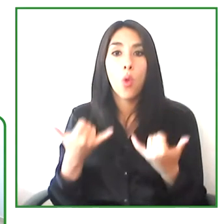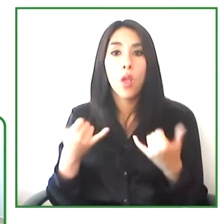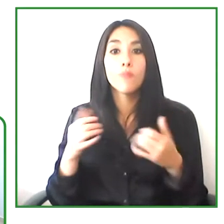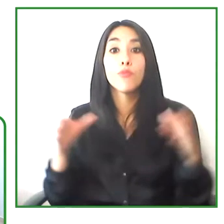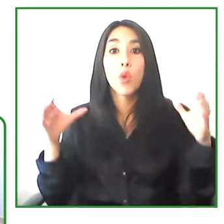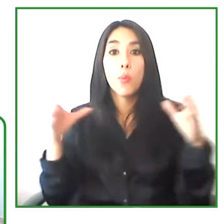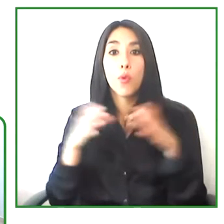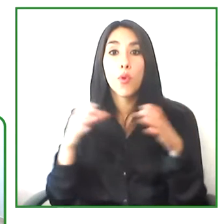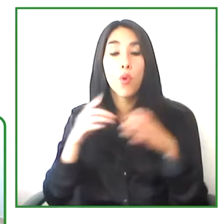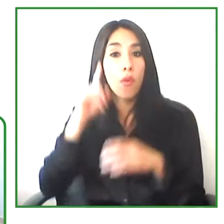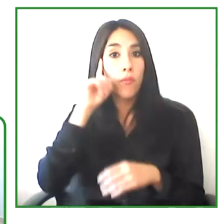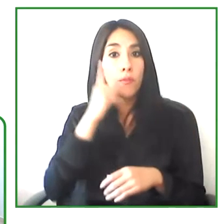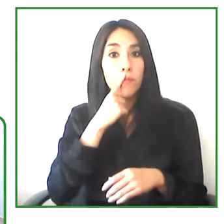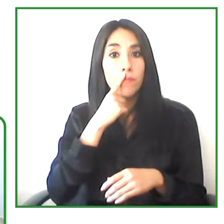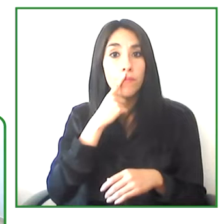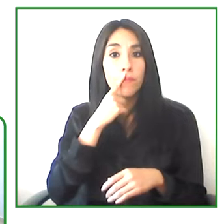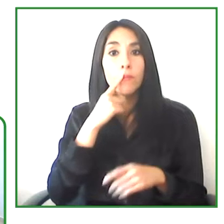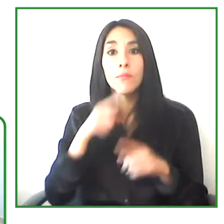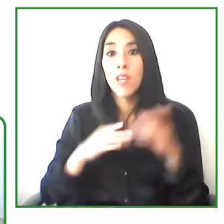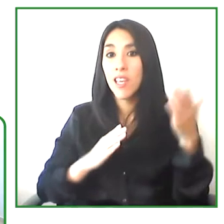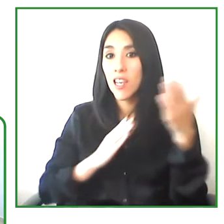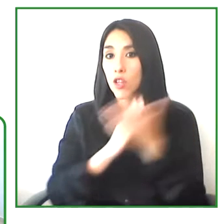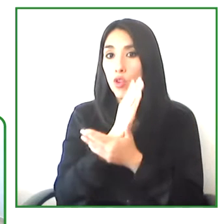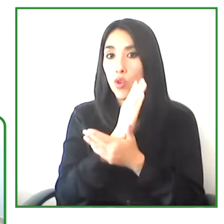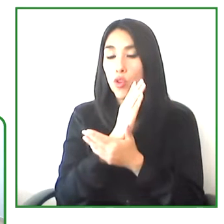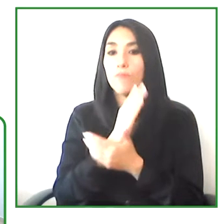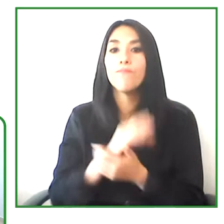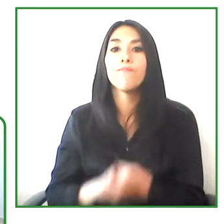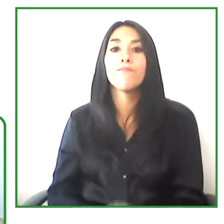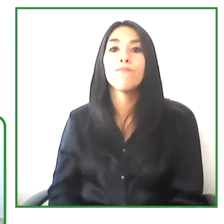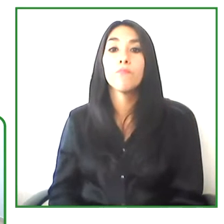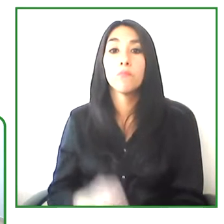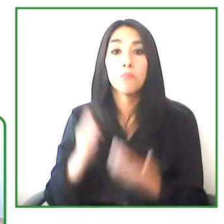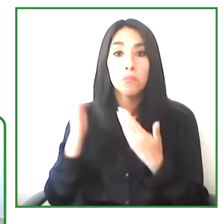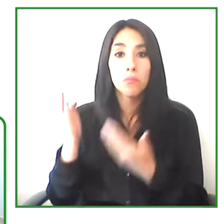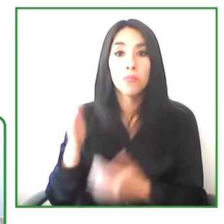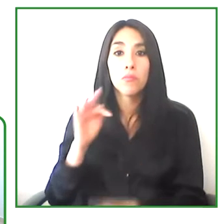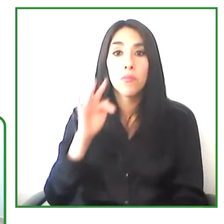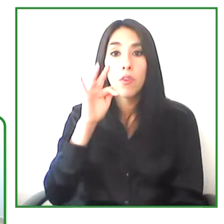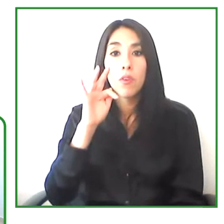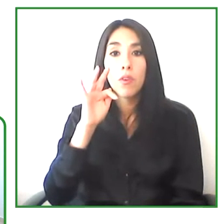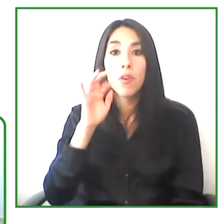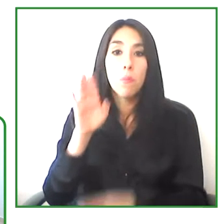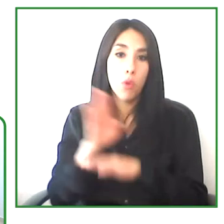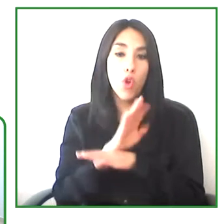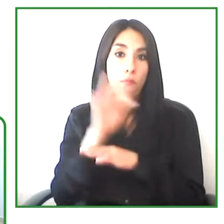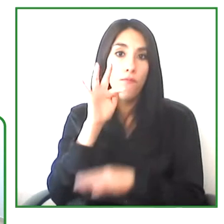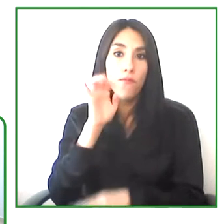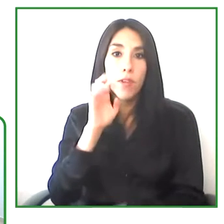Have a voice. FENASCOL has developed several